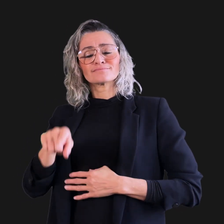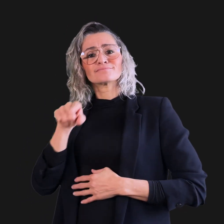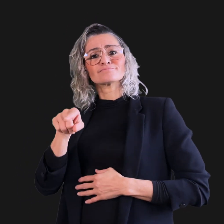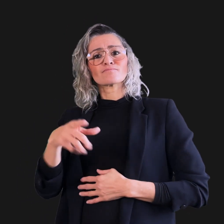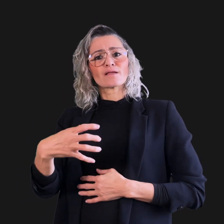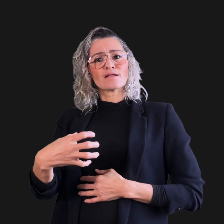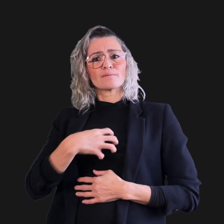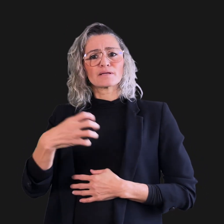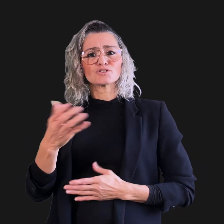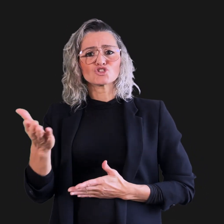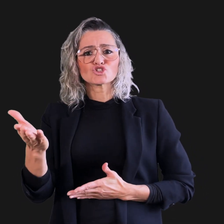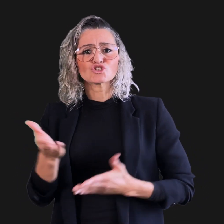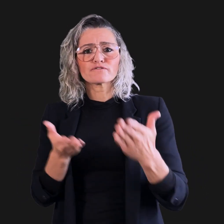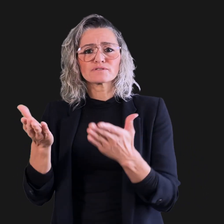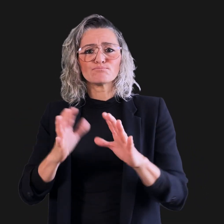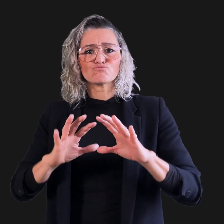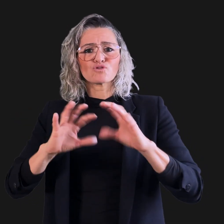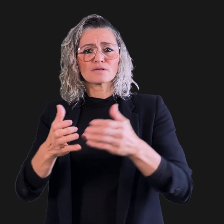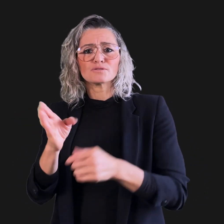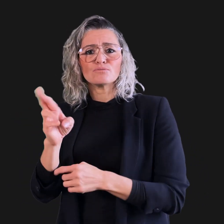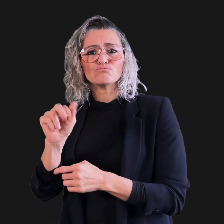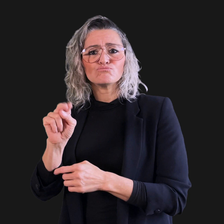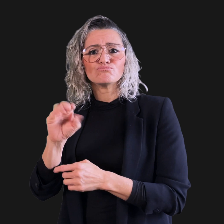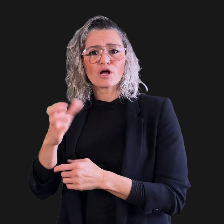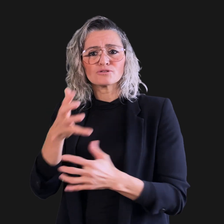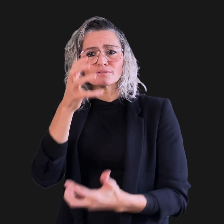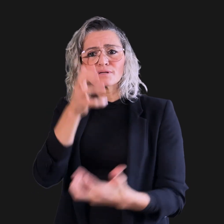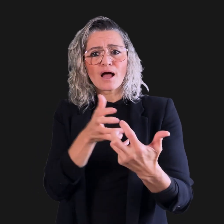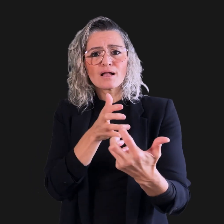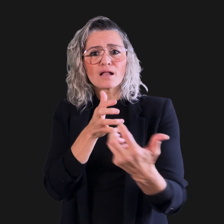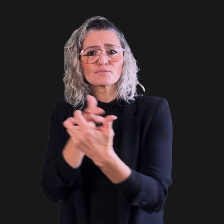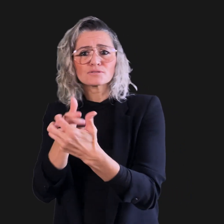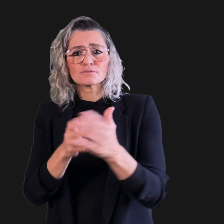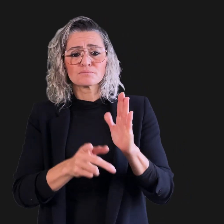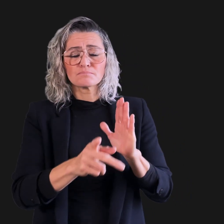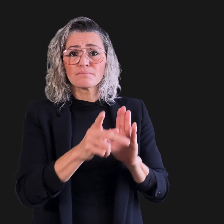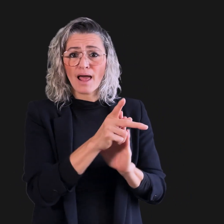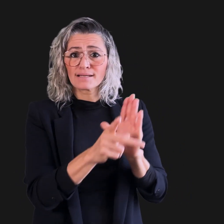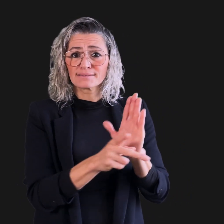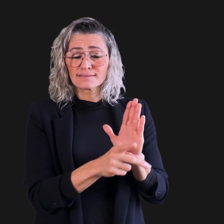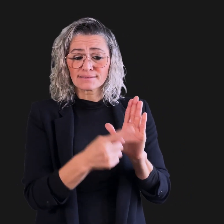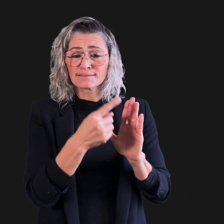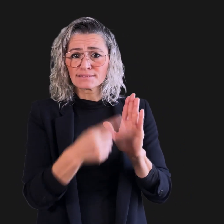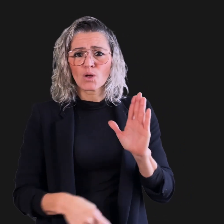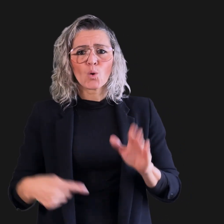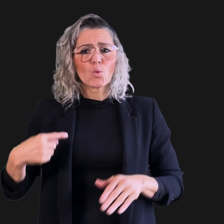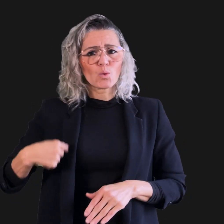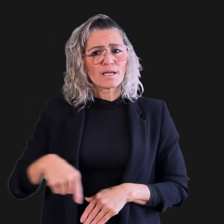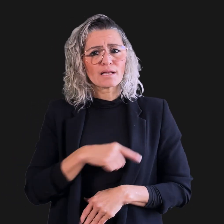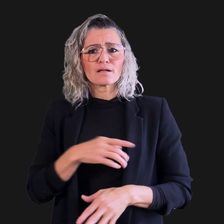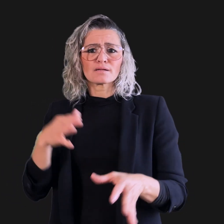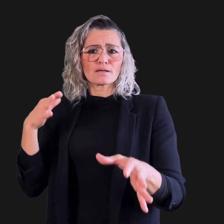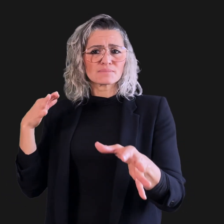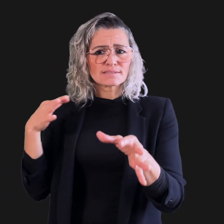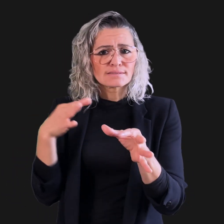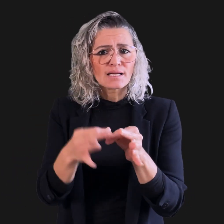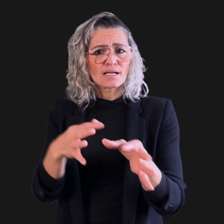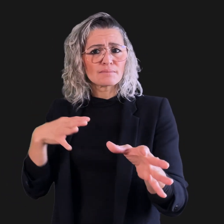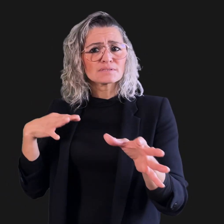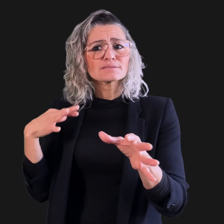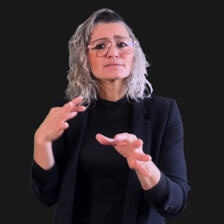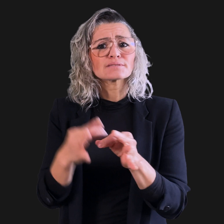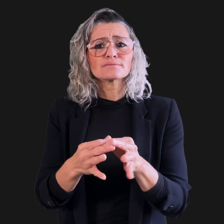• We are updating the Complaints Services Branch Accommodations Policy